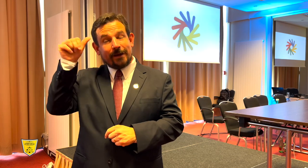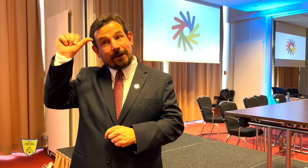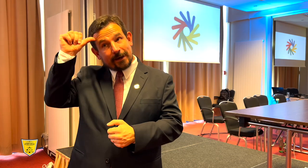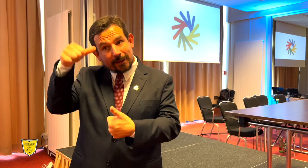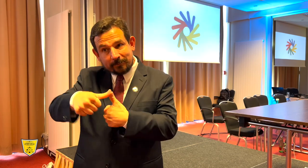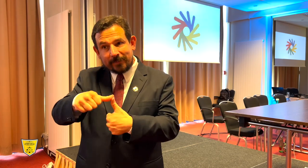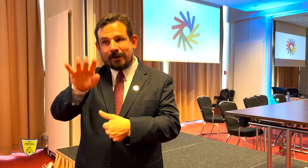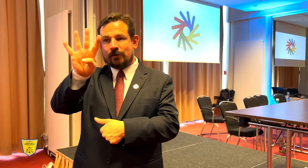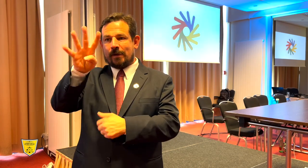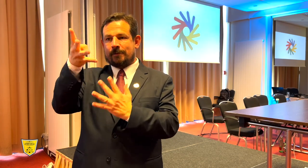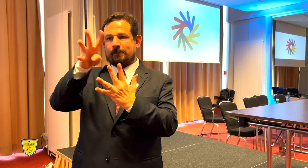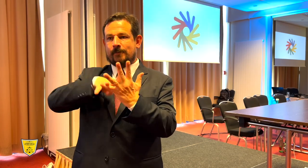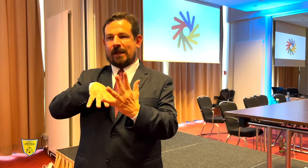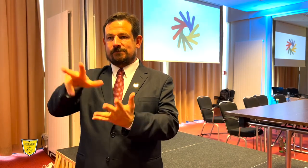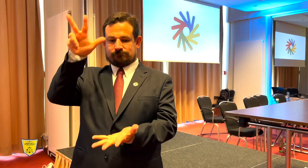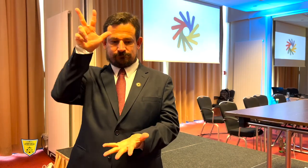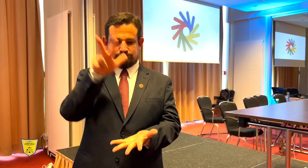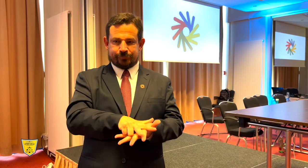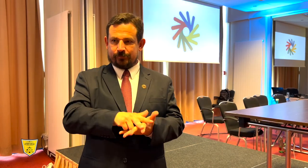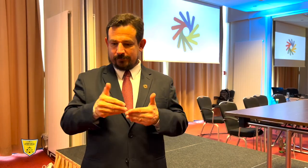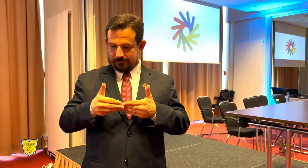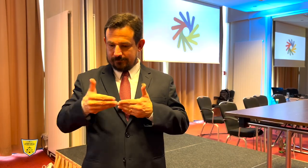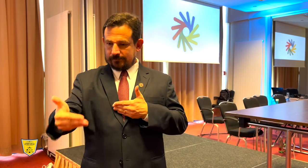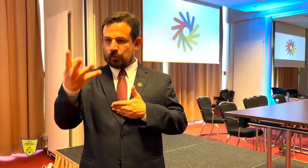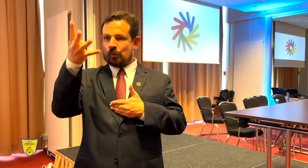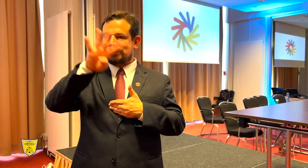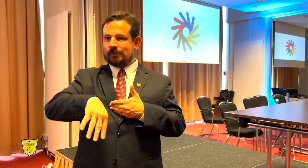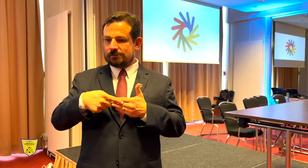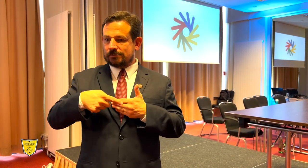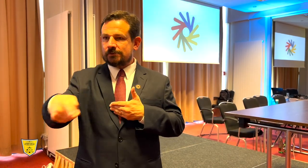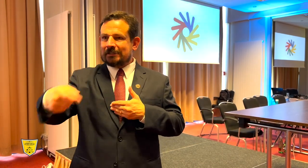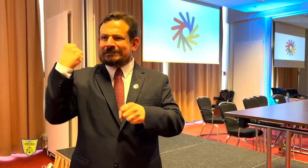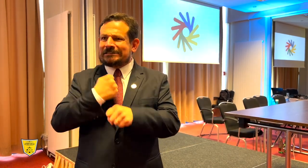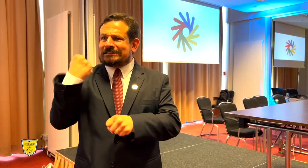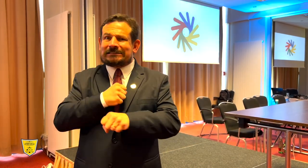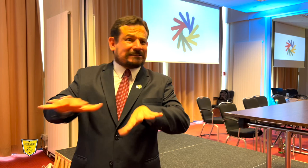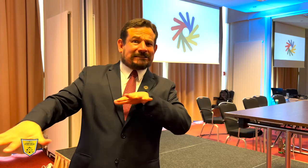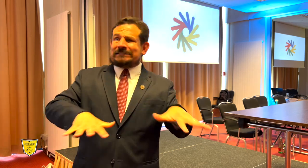Don’t forget we only had 4 months to plan once it was approved.